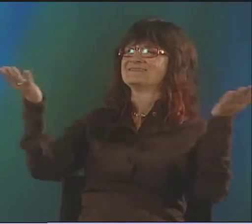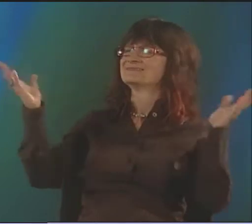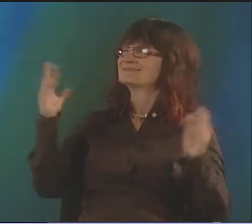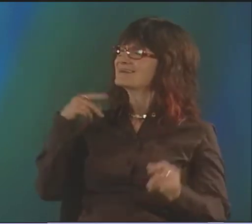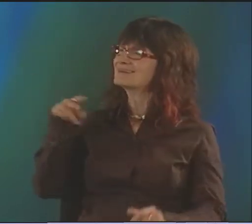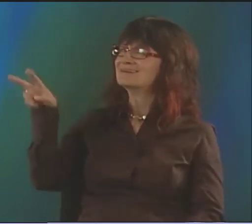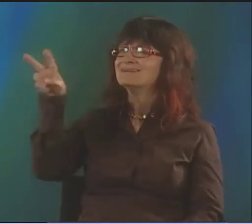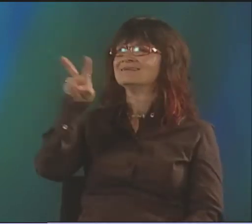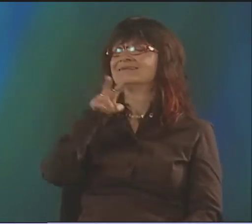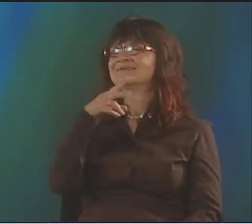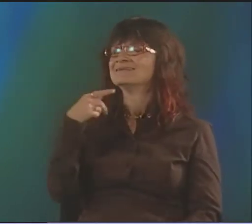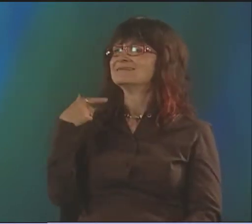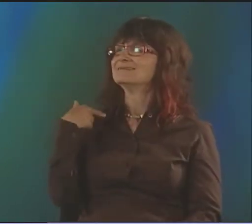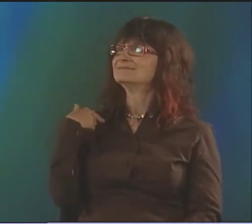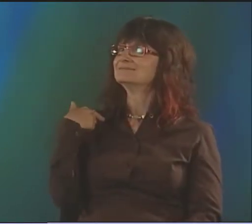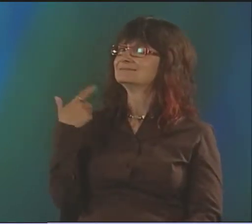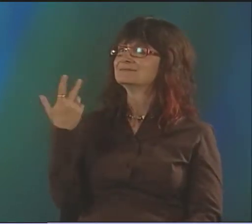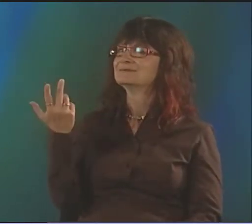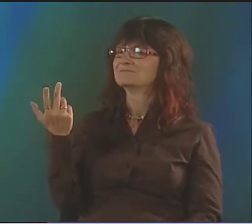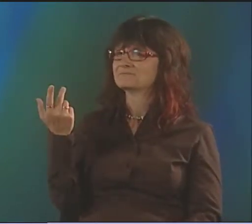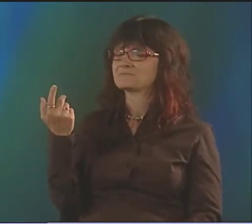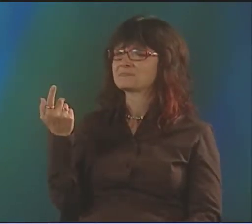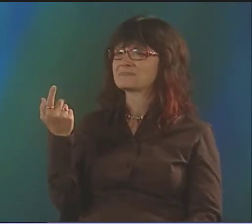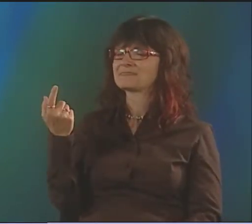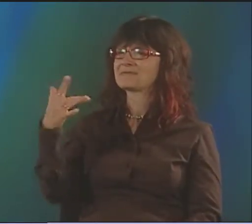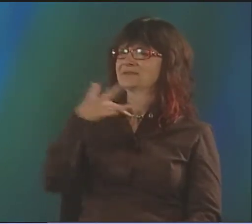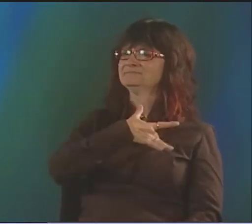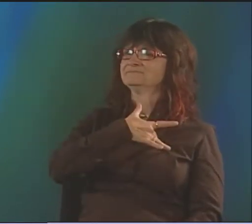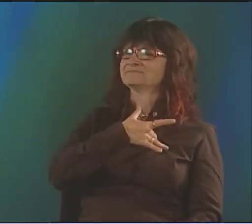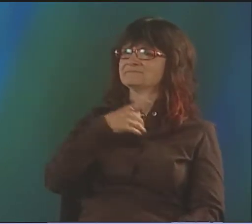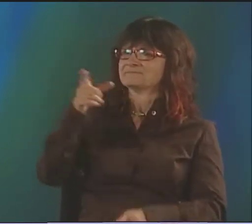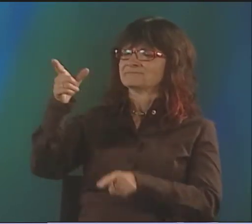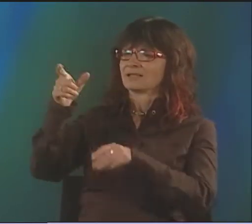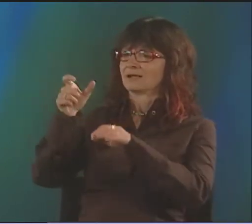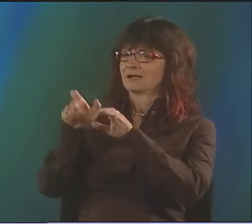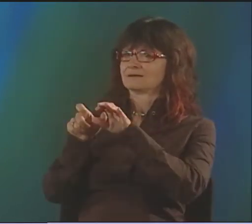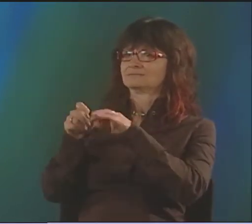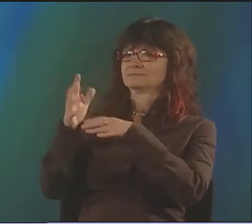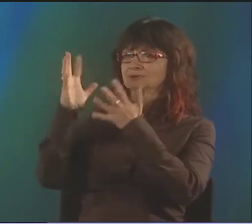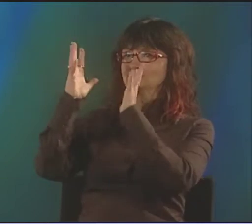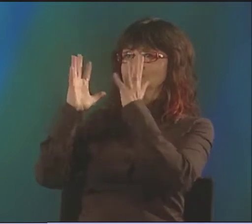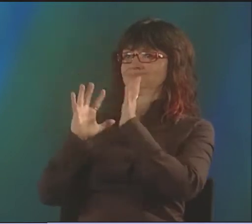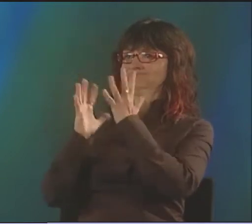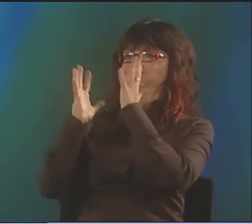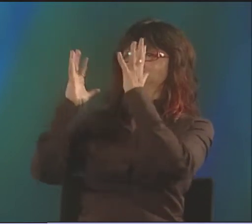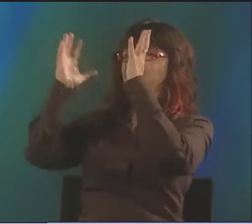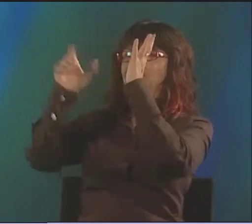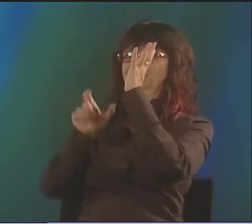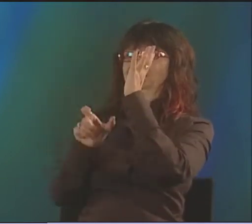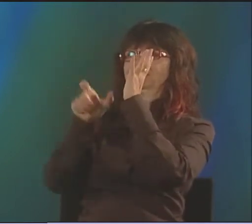I WAS REALLY THINKING ABOUT "MOTHER EARTH," ALL THAT WAS ARRAYED AROUND ME AS WE DROVE DOWN THE ROAD.